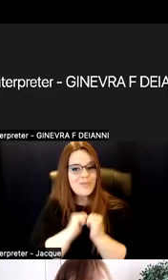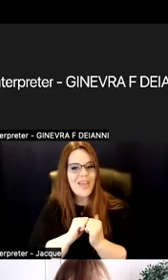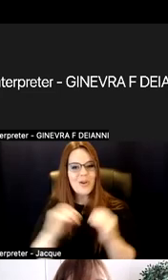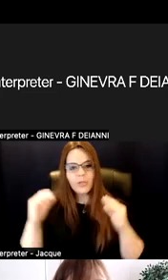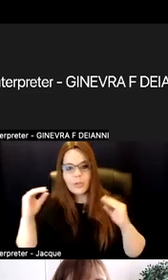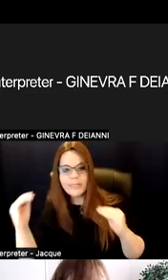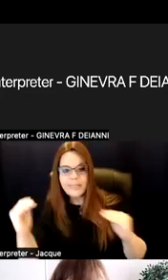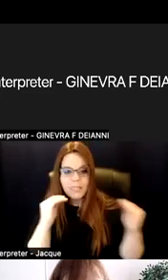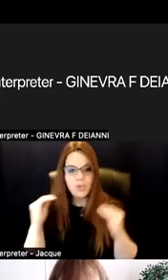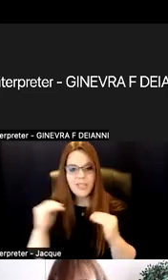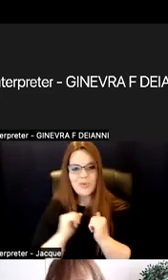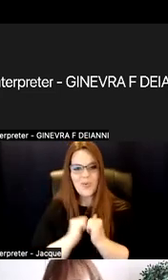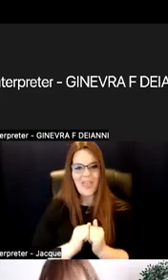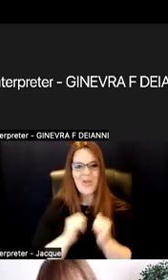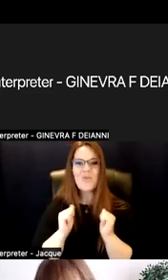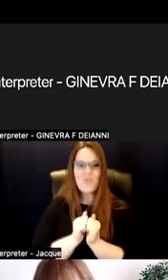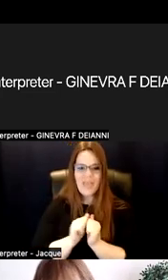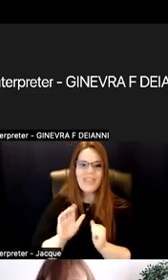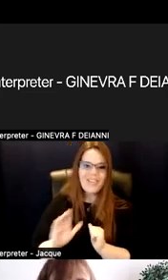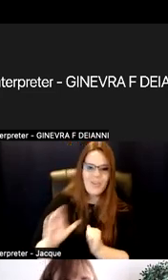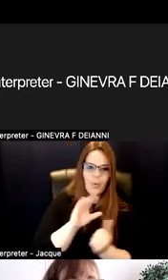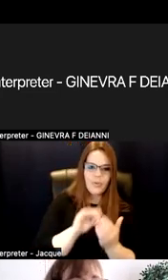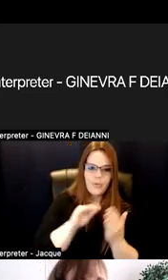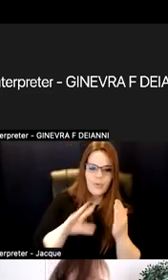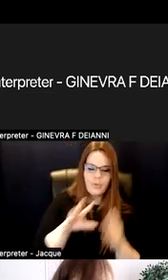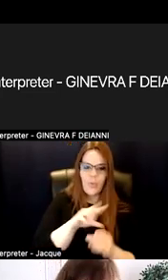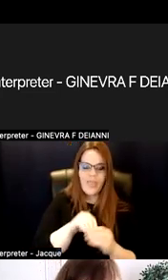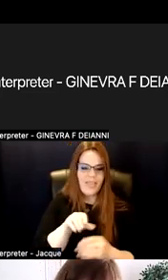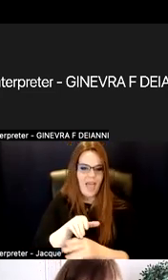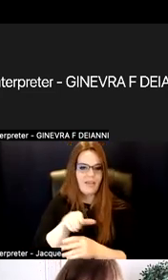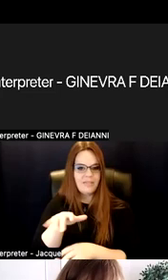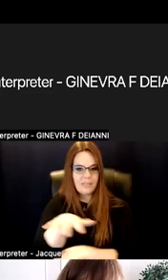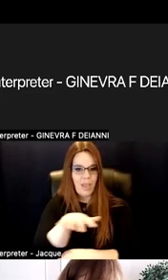with your students in that space. So providing opportunity for leadership.